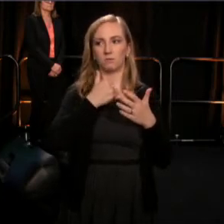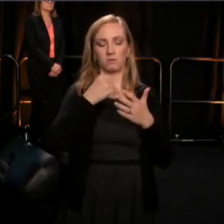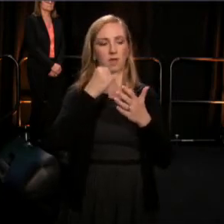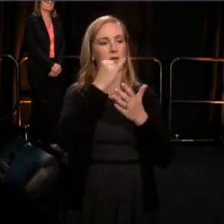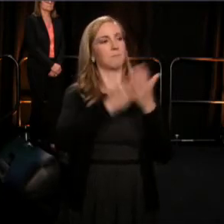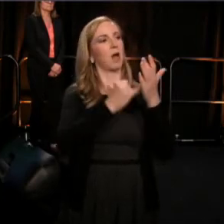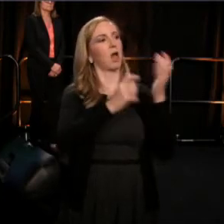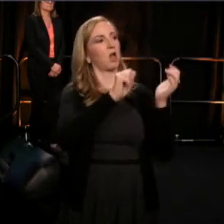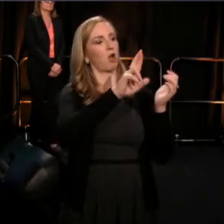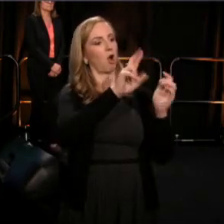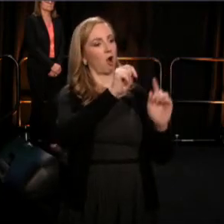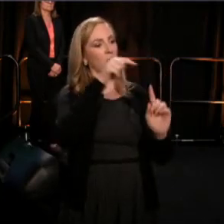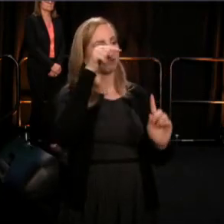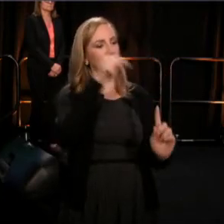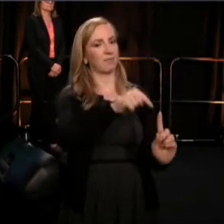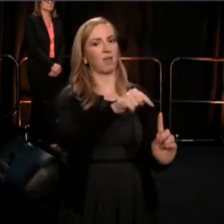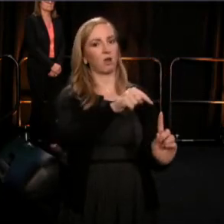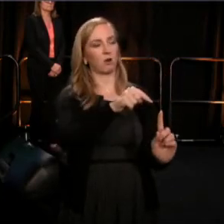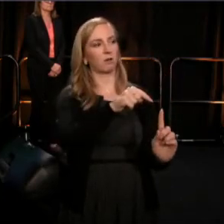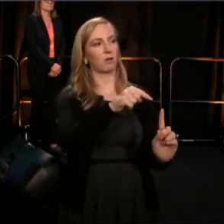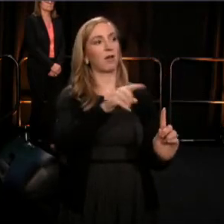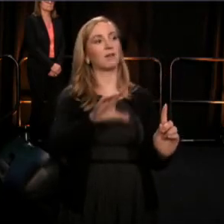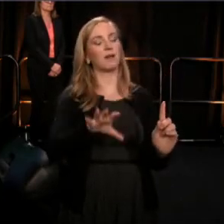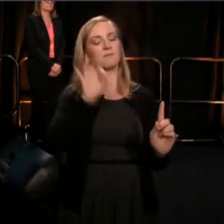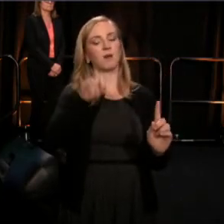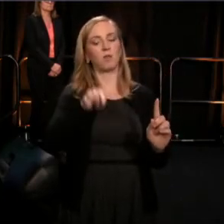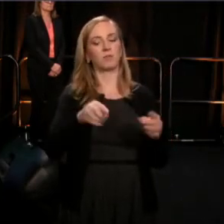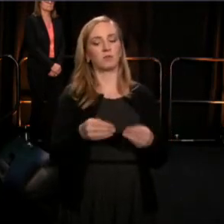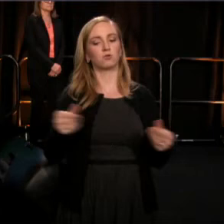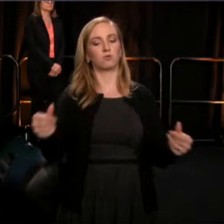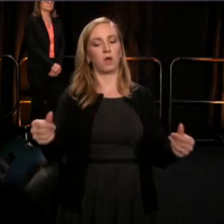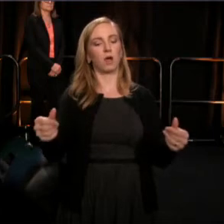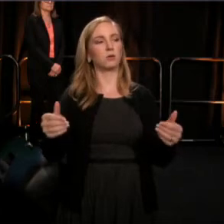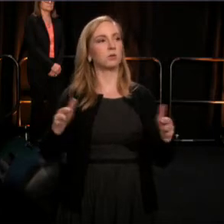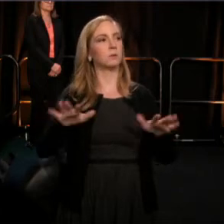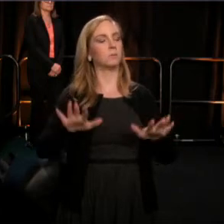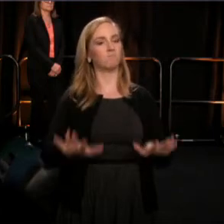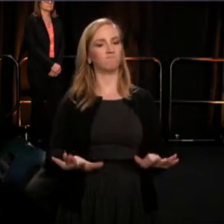and I found the ground to be hallowed and made fertile by the blood and bones